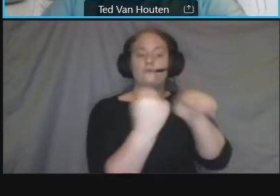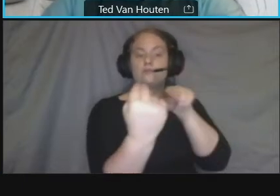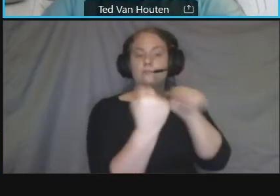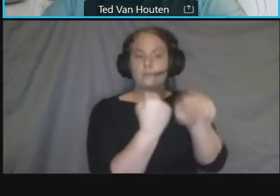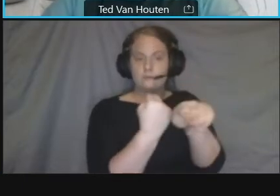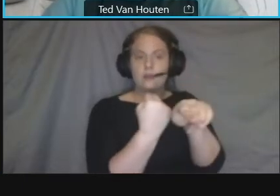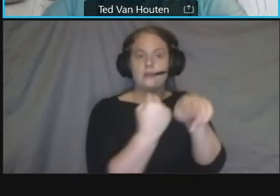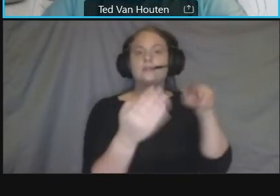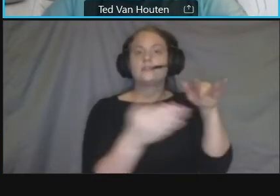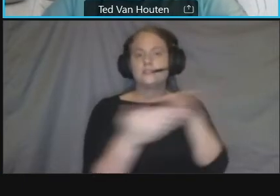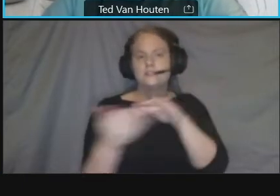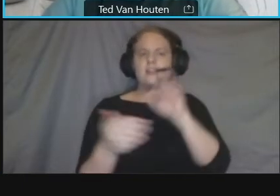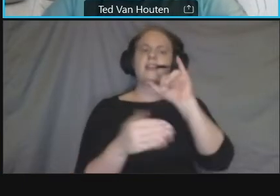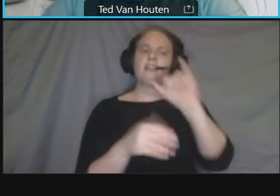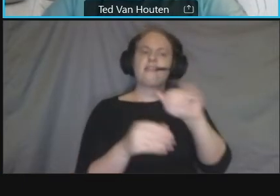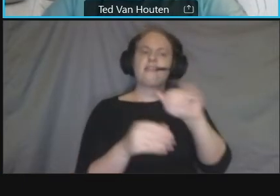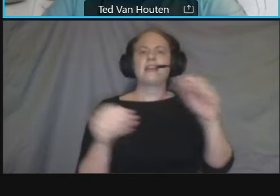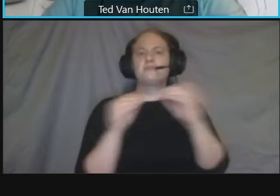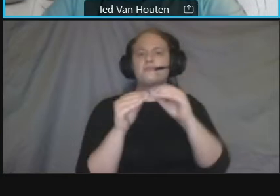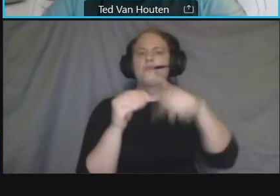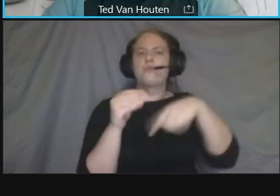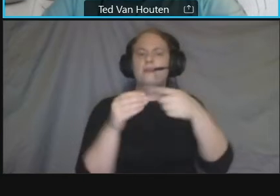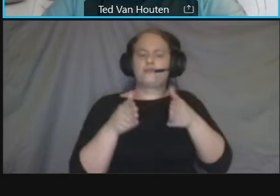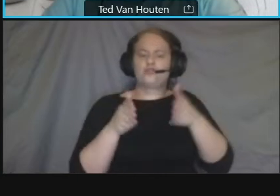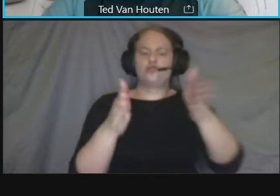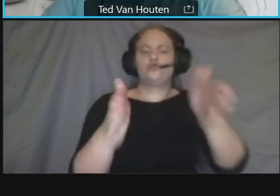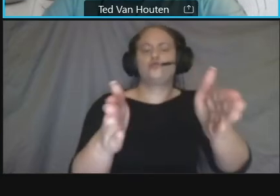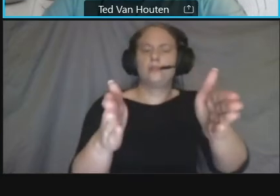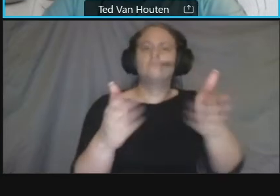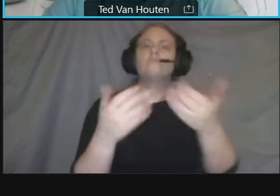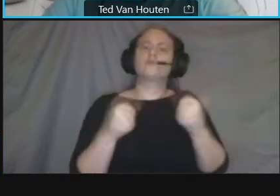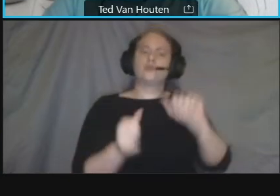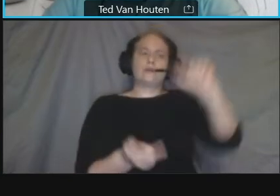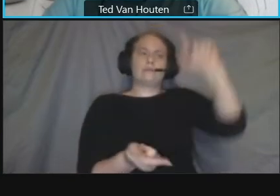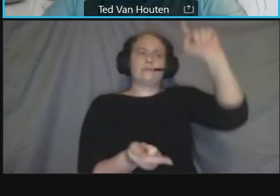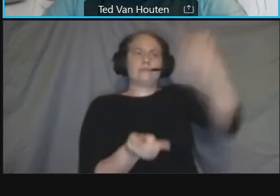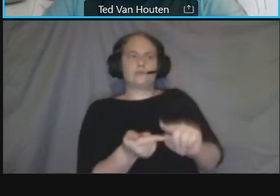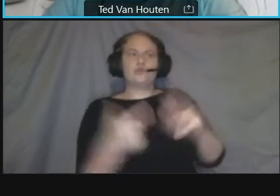objectives for that project were to reduce crashes and conflict points and has safety for all users